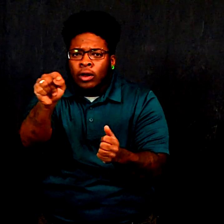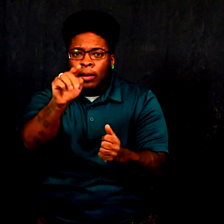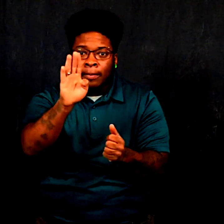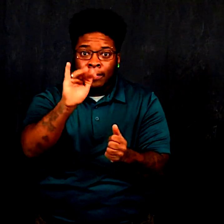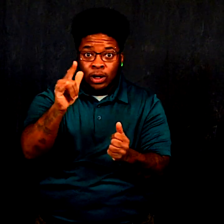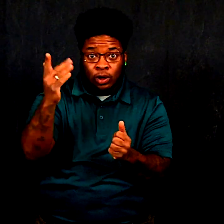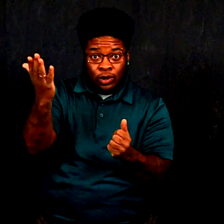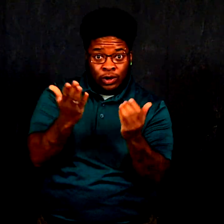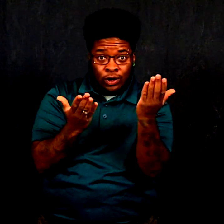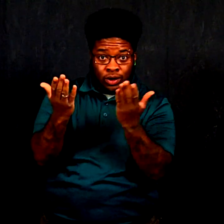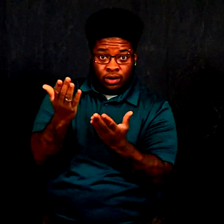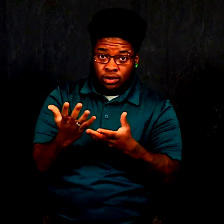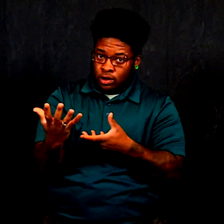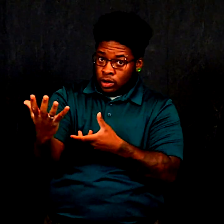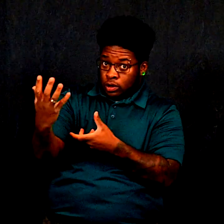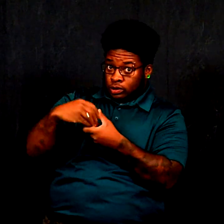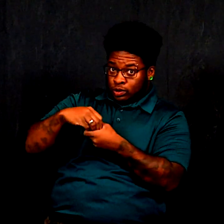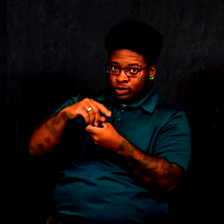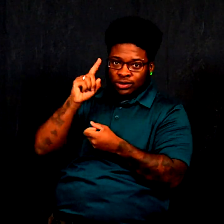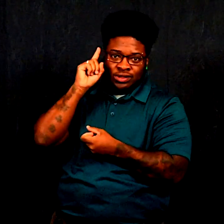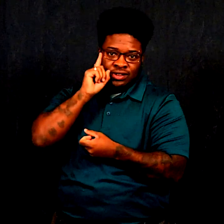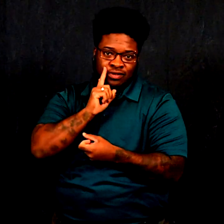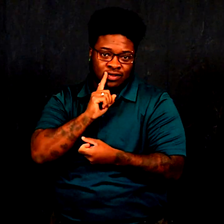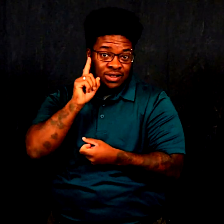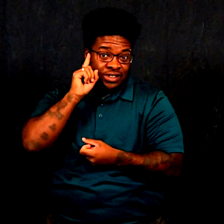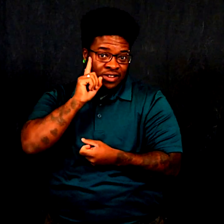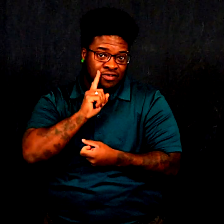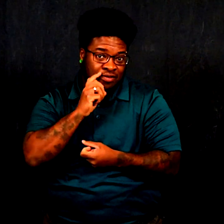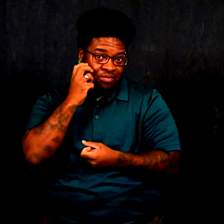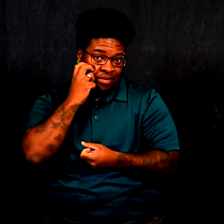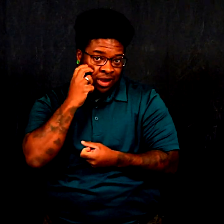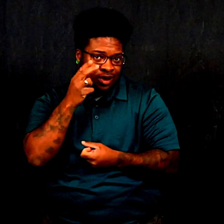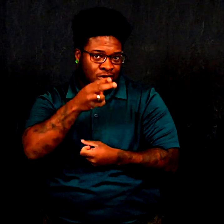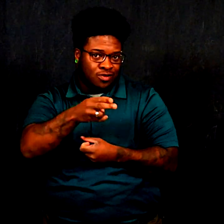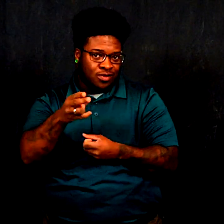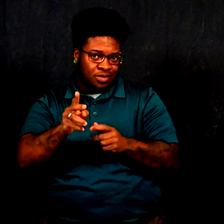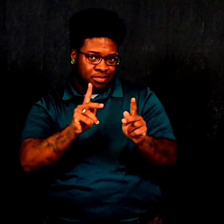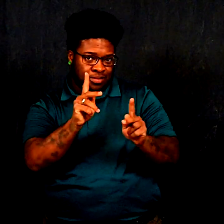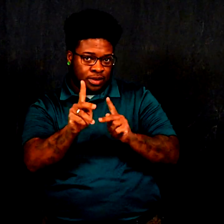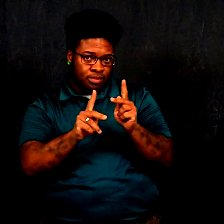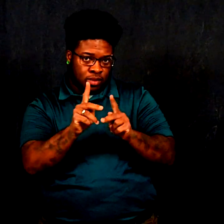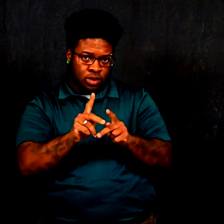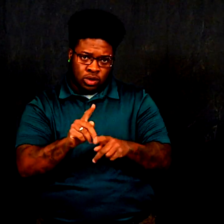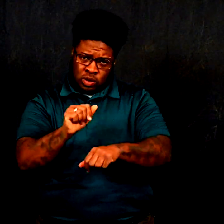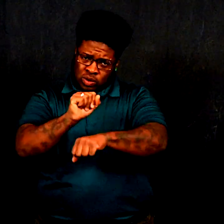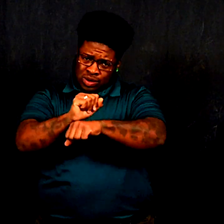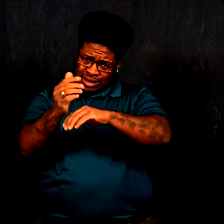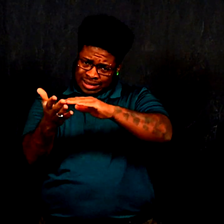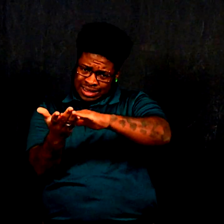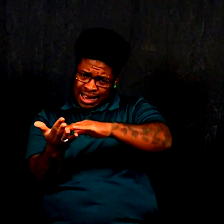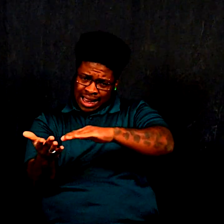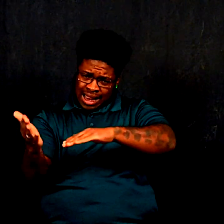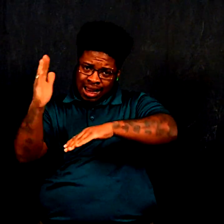other bills so they included Deaf, DeafBlind and Hard of Hearing people, and worked to